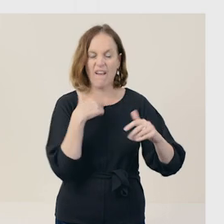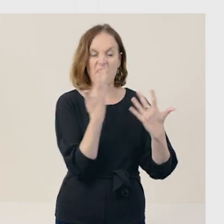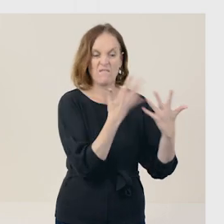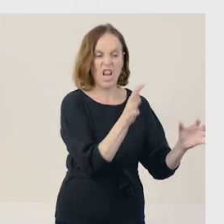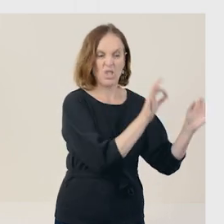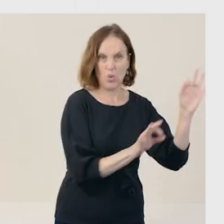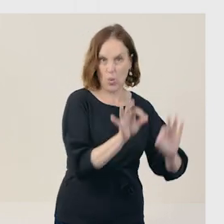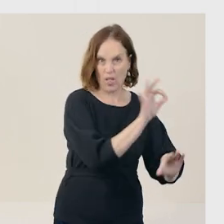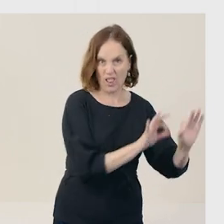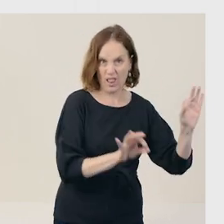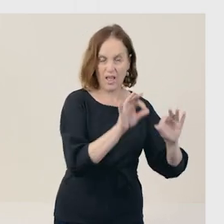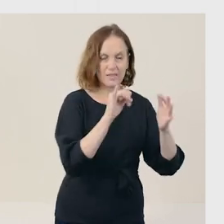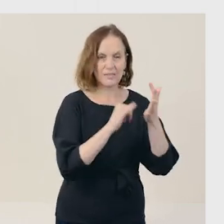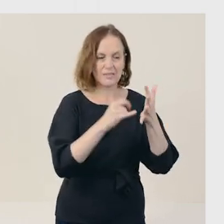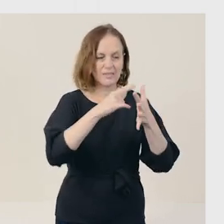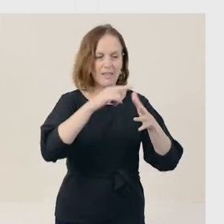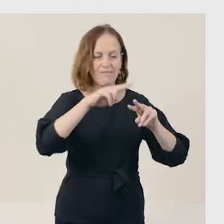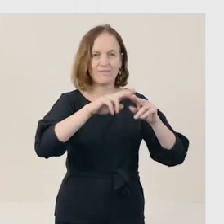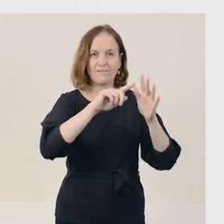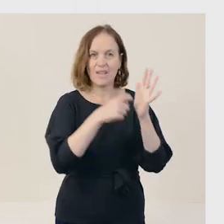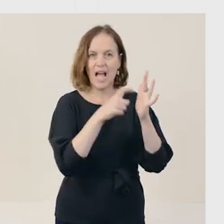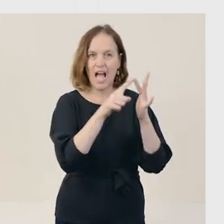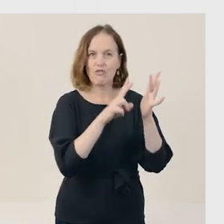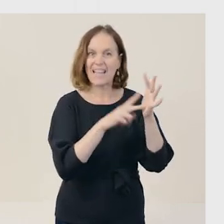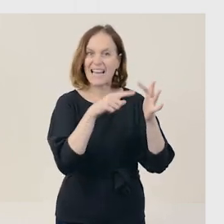where there's a great page on underground animals.